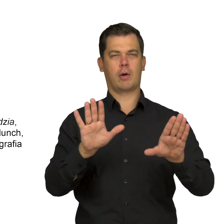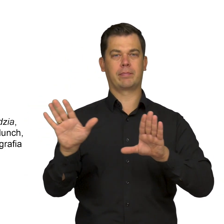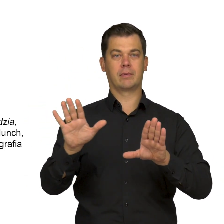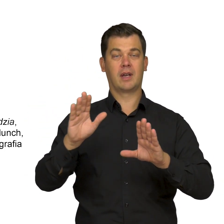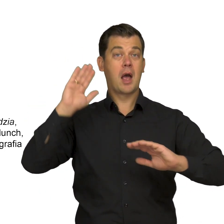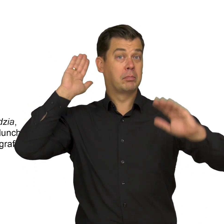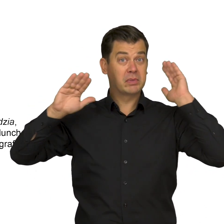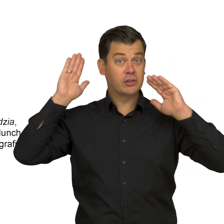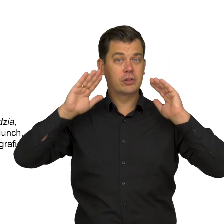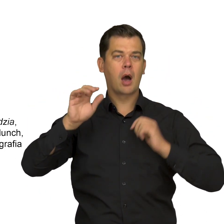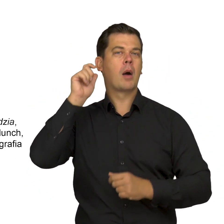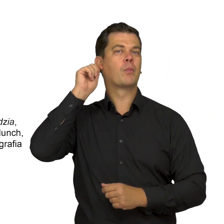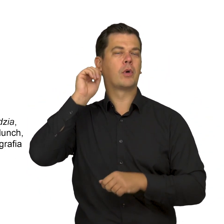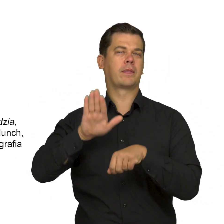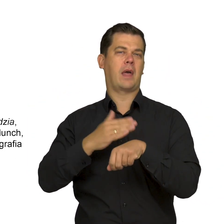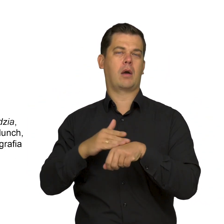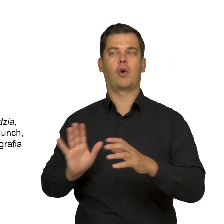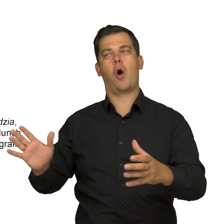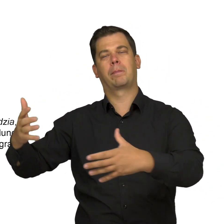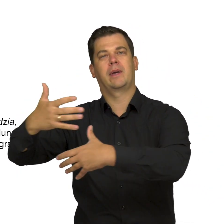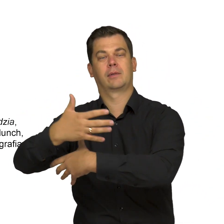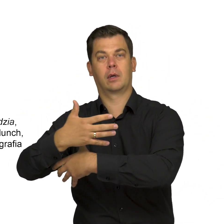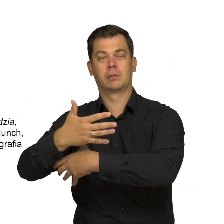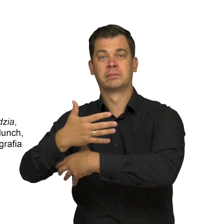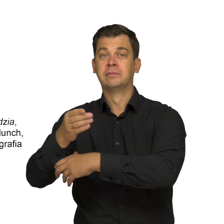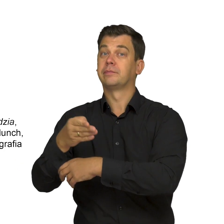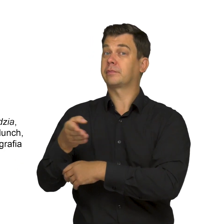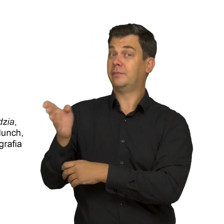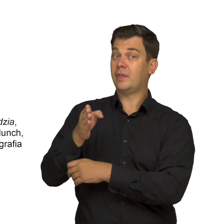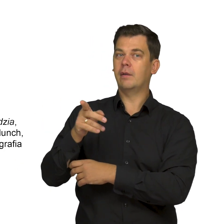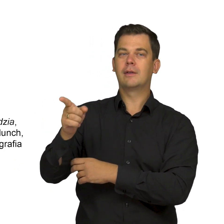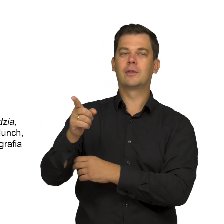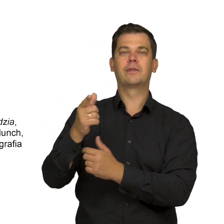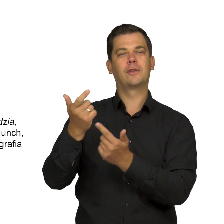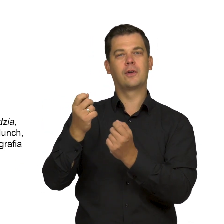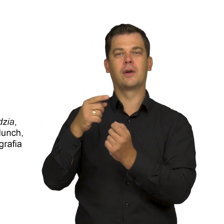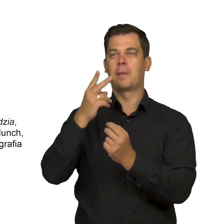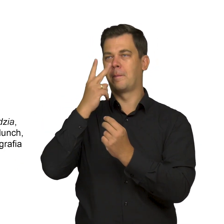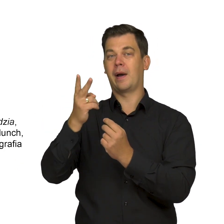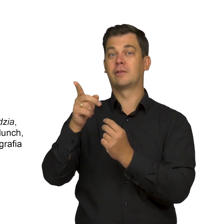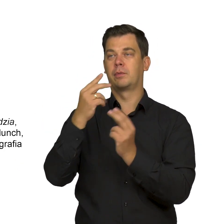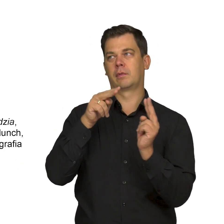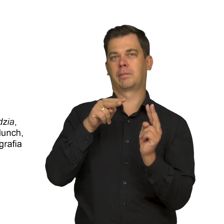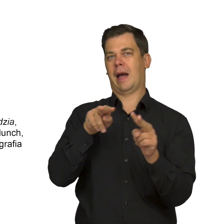a bear embraced by a naked young girl. In the scene on the left, the bear and the girl are facing us in profile.